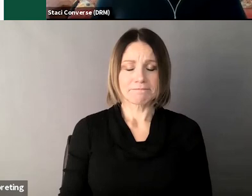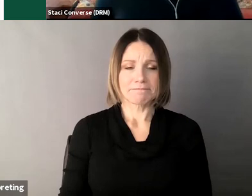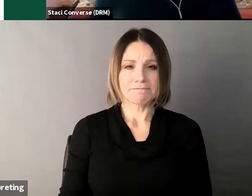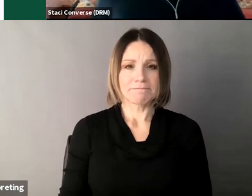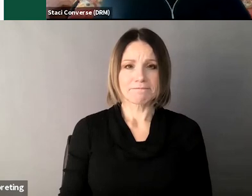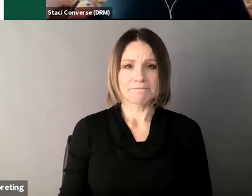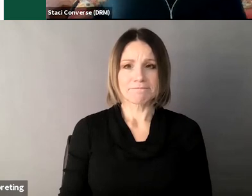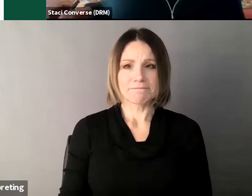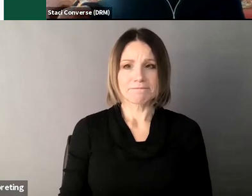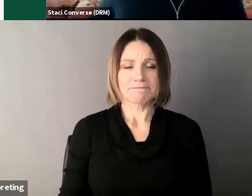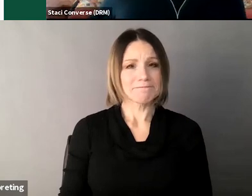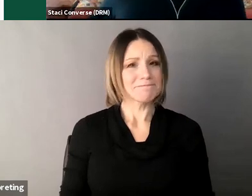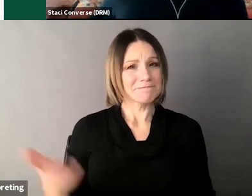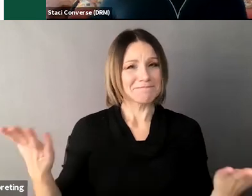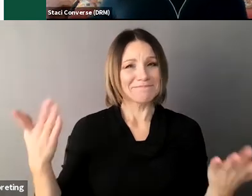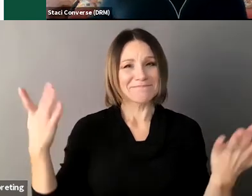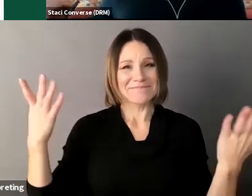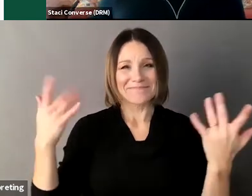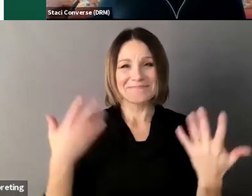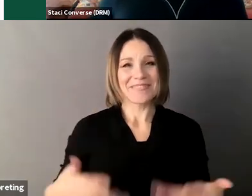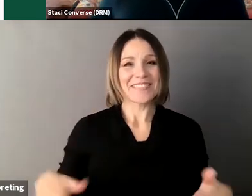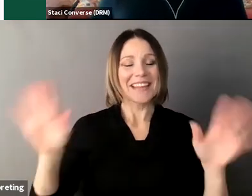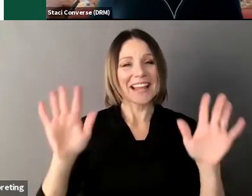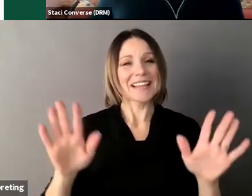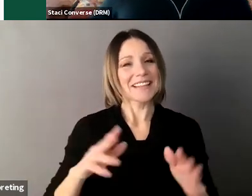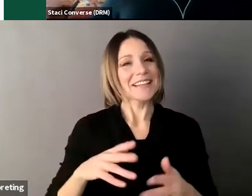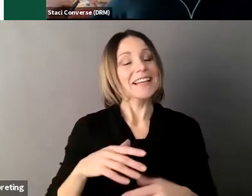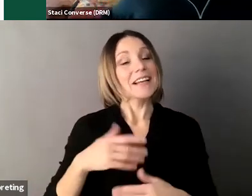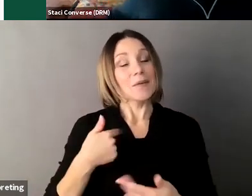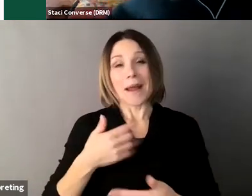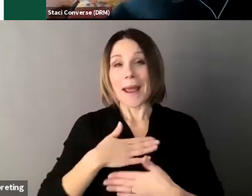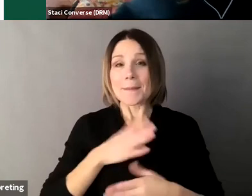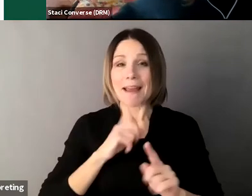and that is the end of our formal presentation and we'd be happy to answer any questions people may have